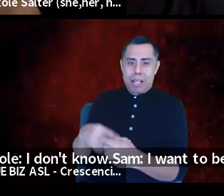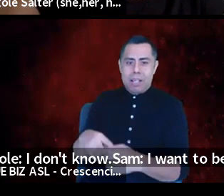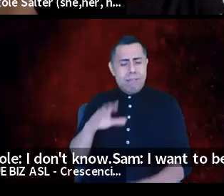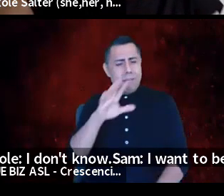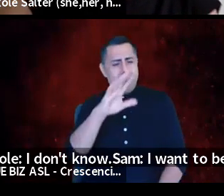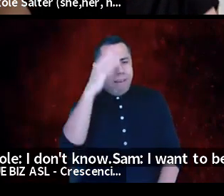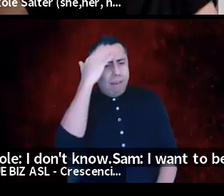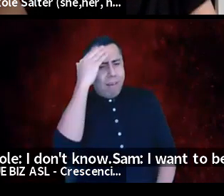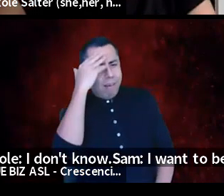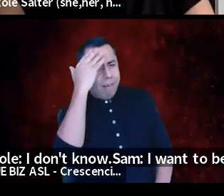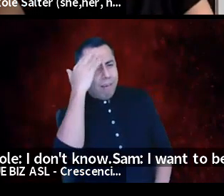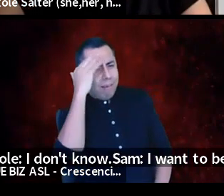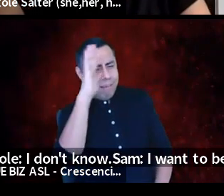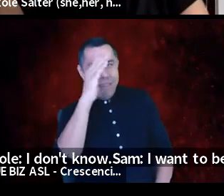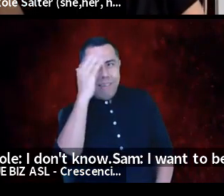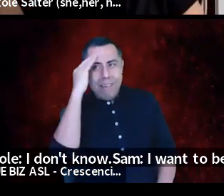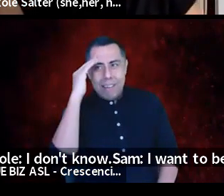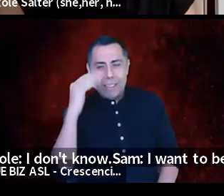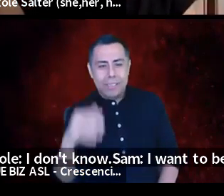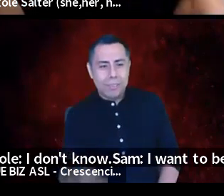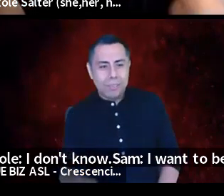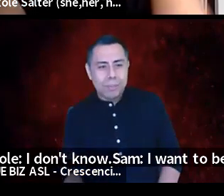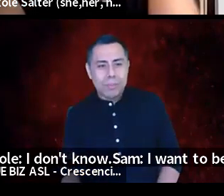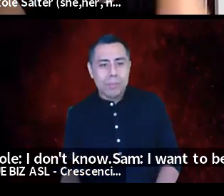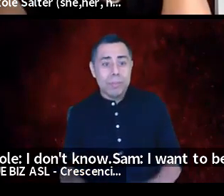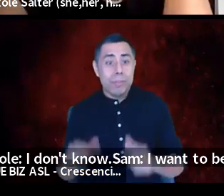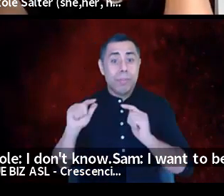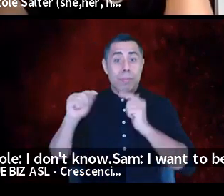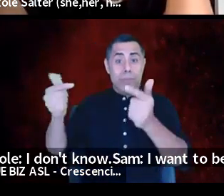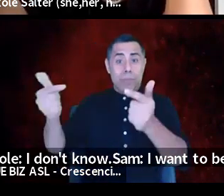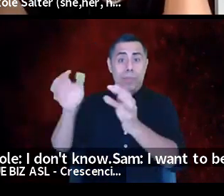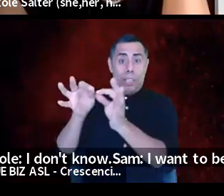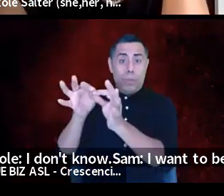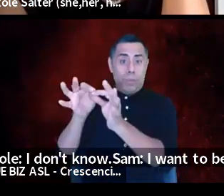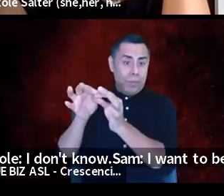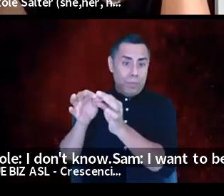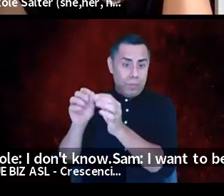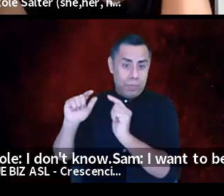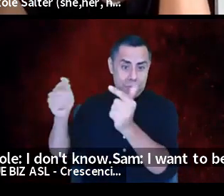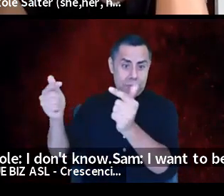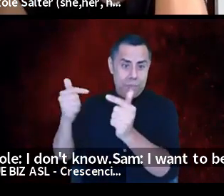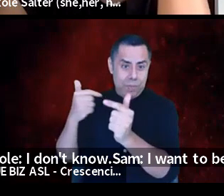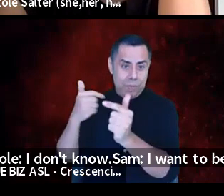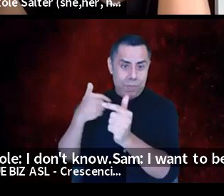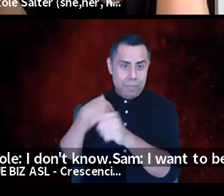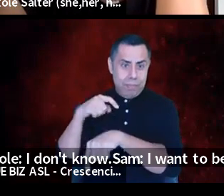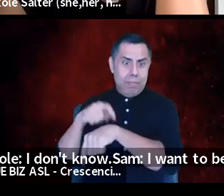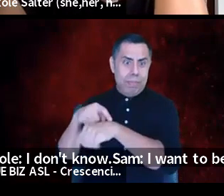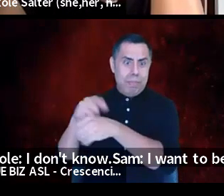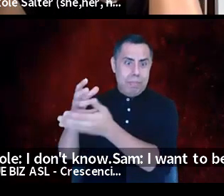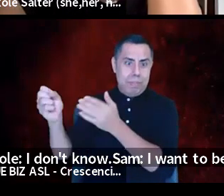You know. Well, I just turned my camera on because I was typing this, but you know,